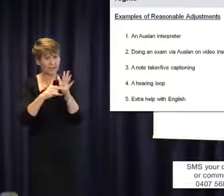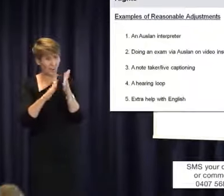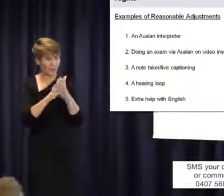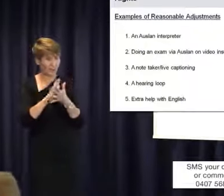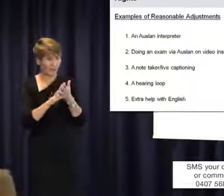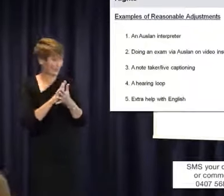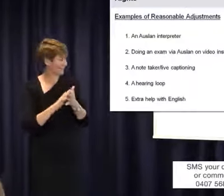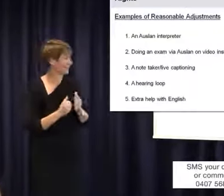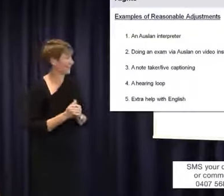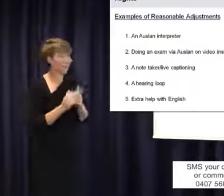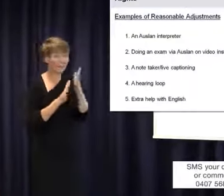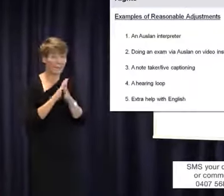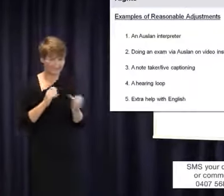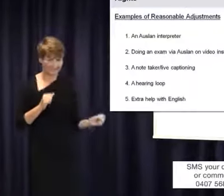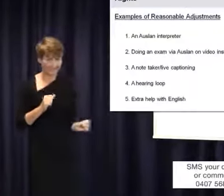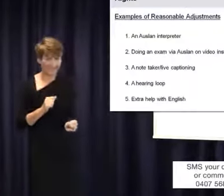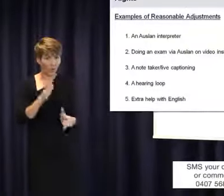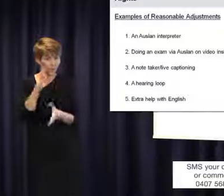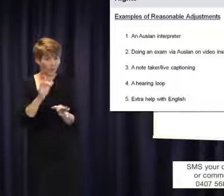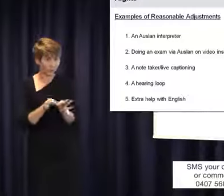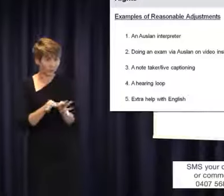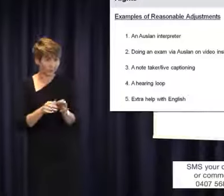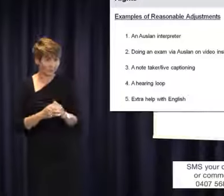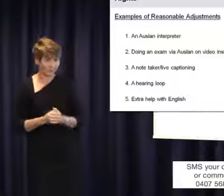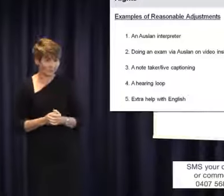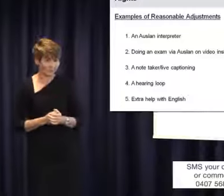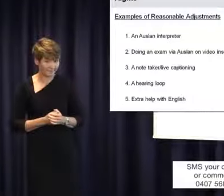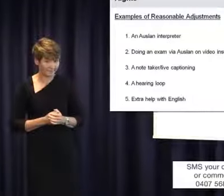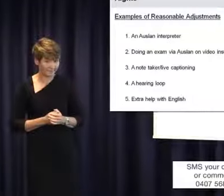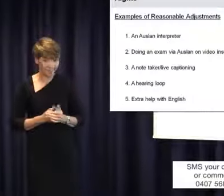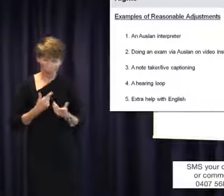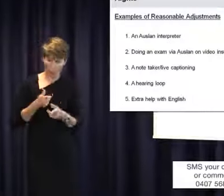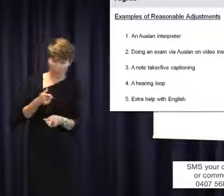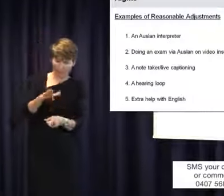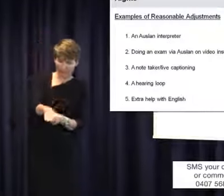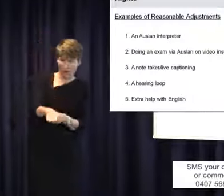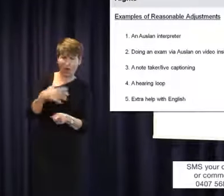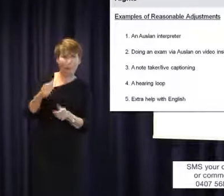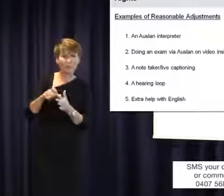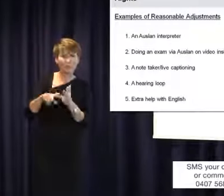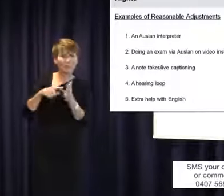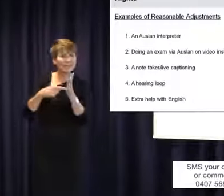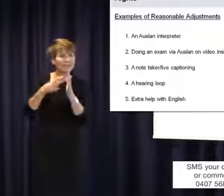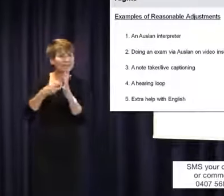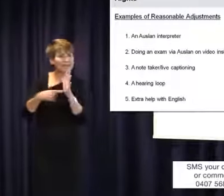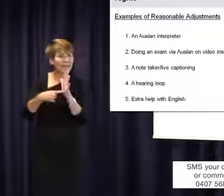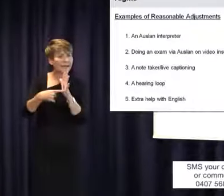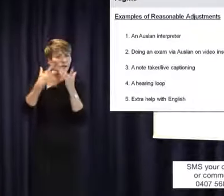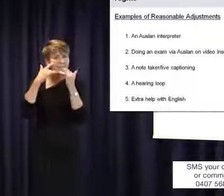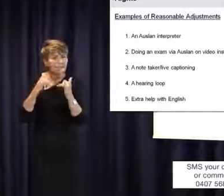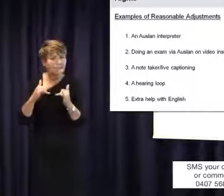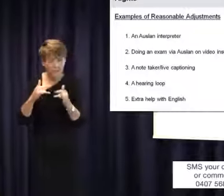Auslan interpreter, different ways of doing an assessment. So a deaf person who has been